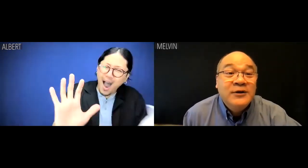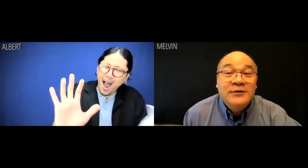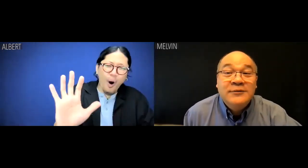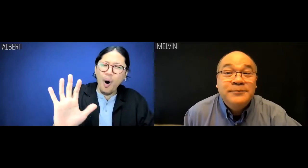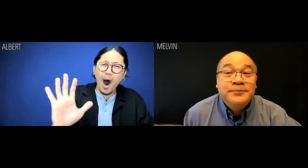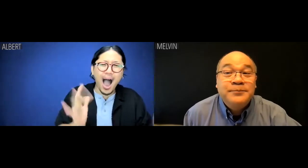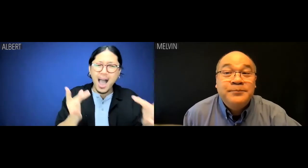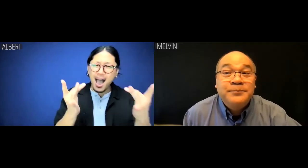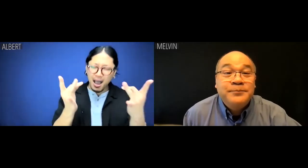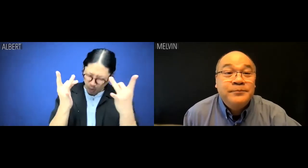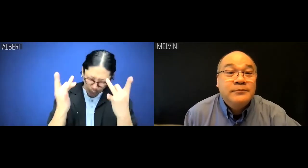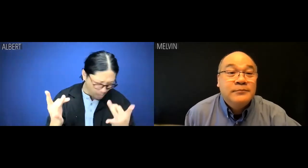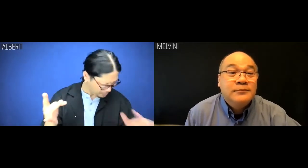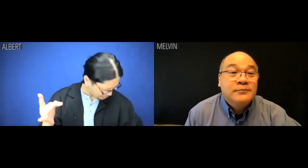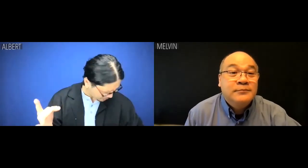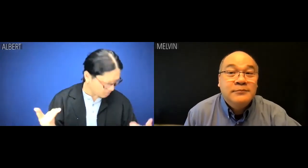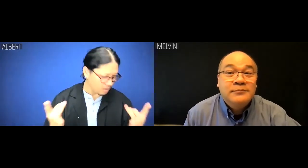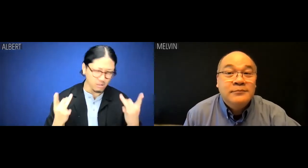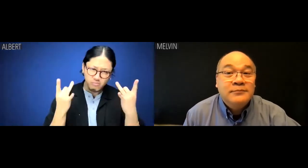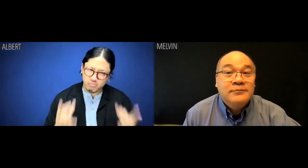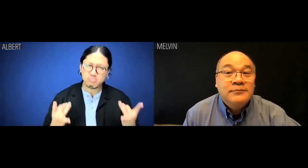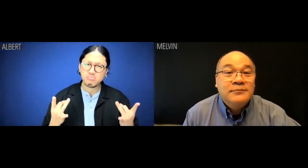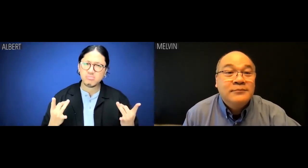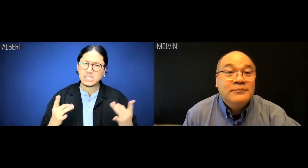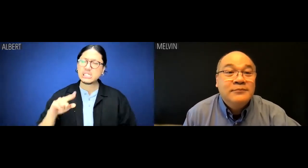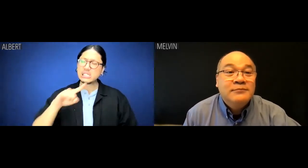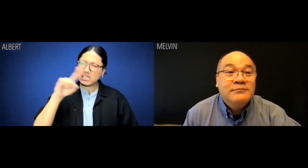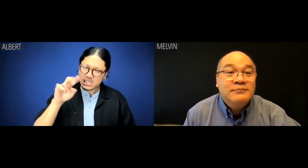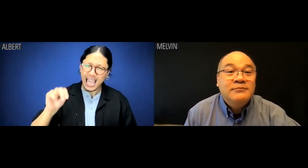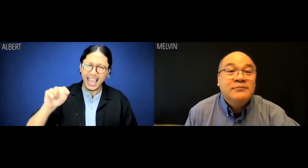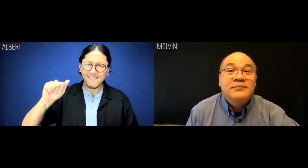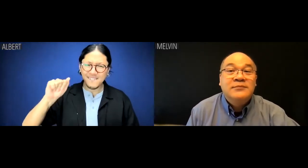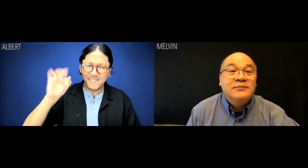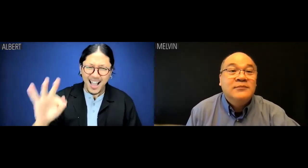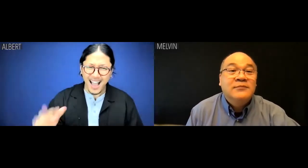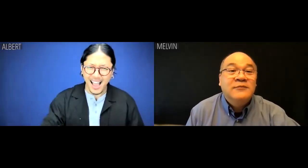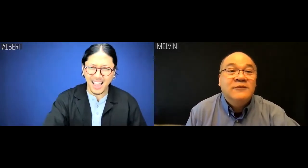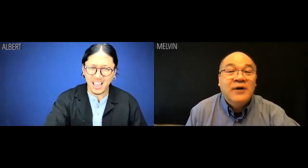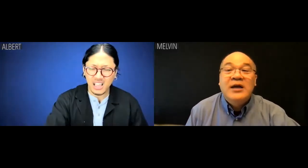Albert: Oh, I'm super calm. I'm Zen as fuck.